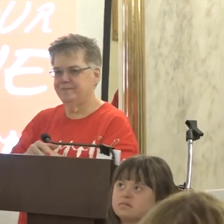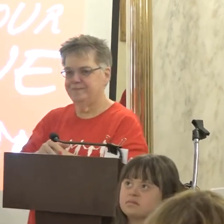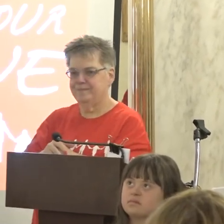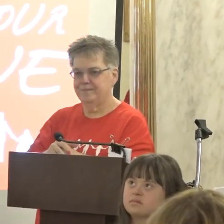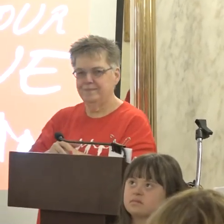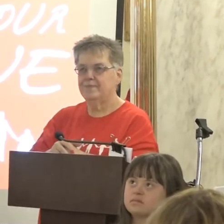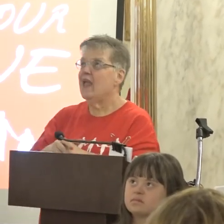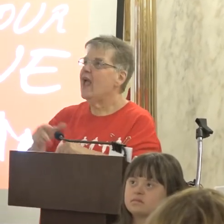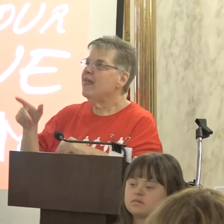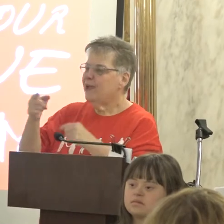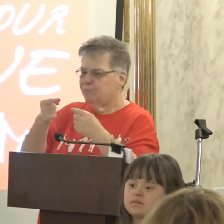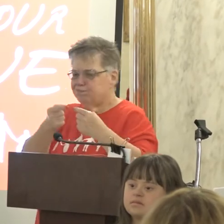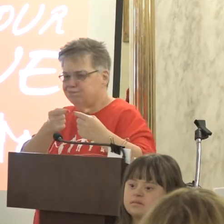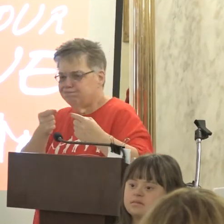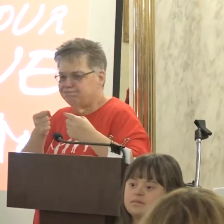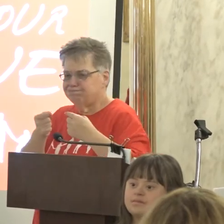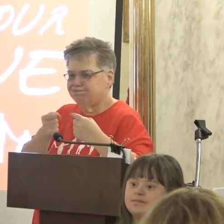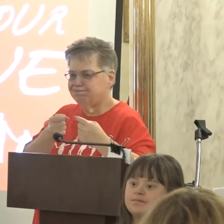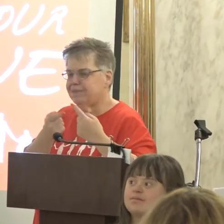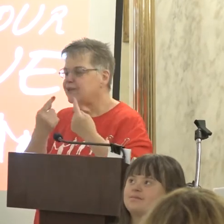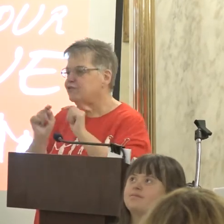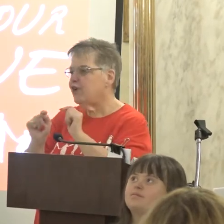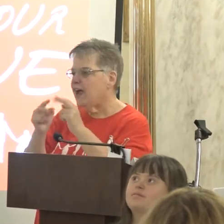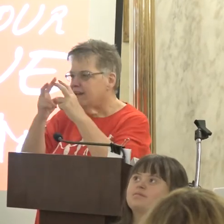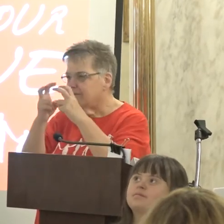And they're struggling with trying to figure out what to do